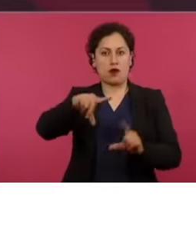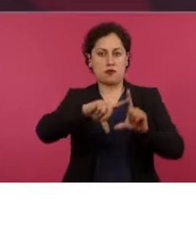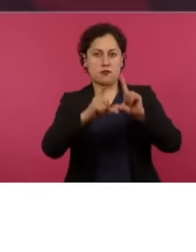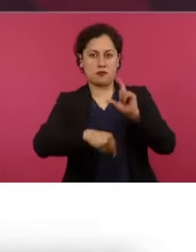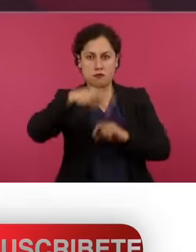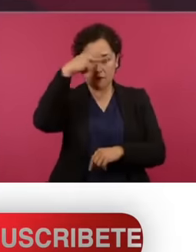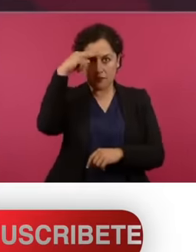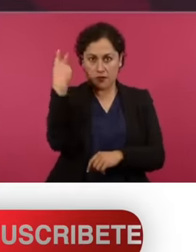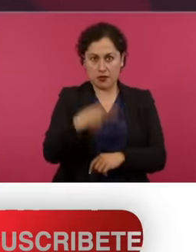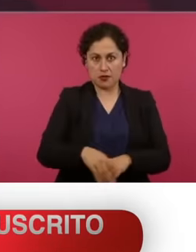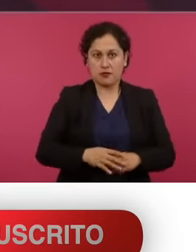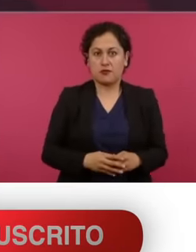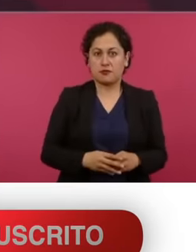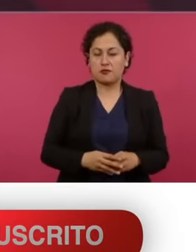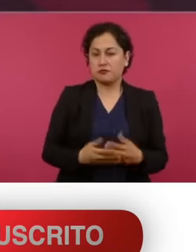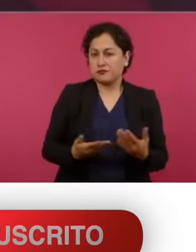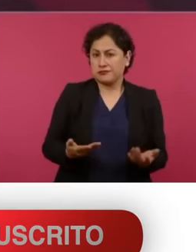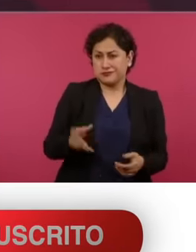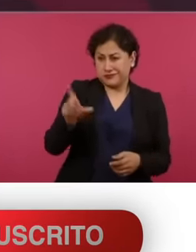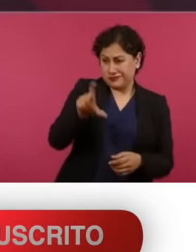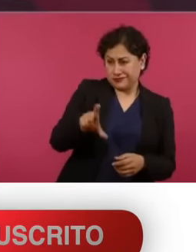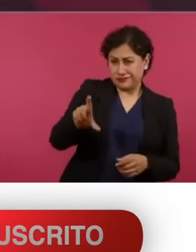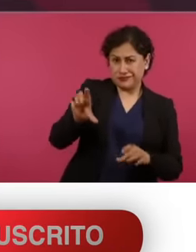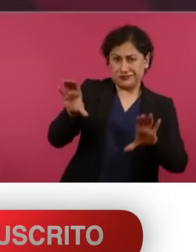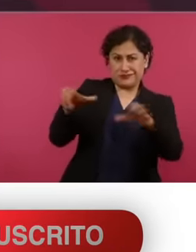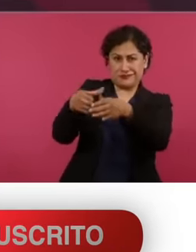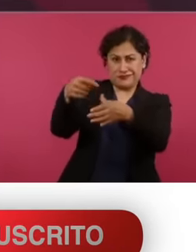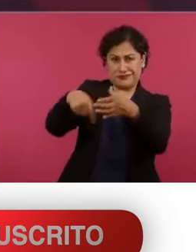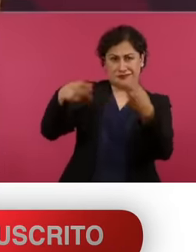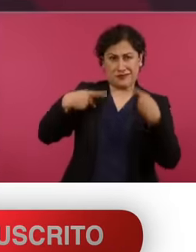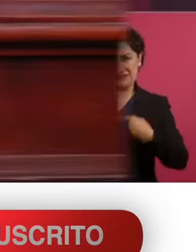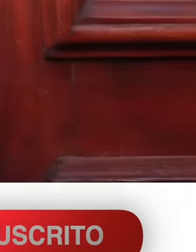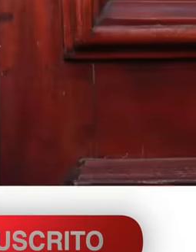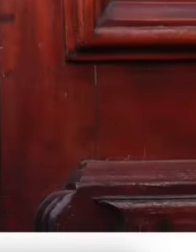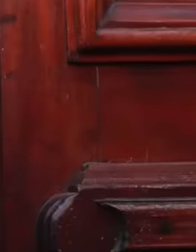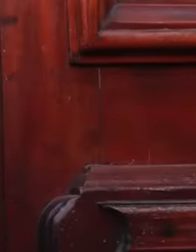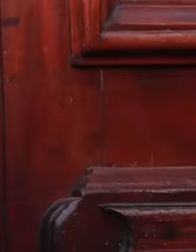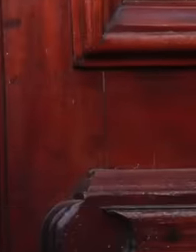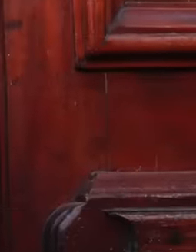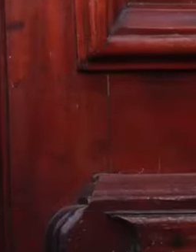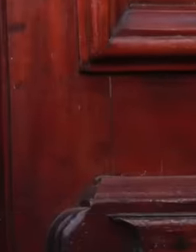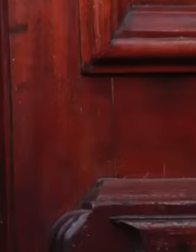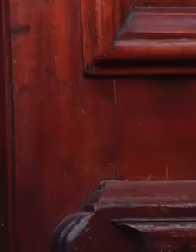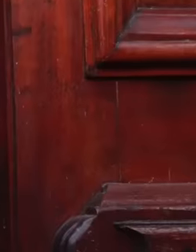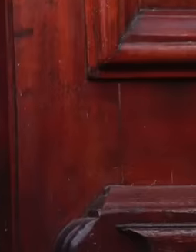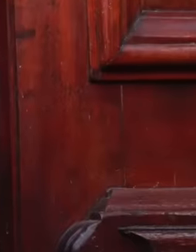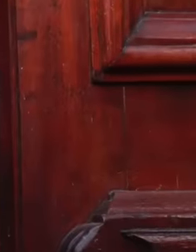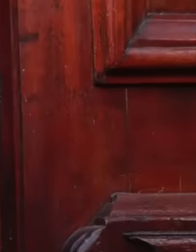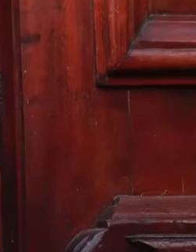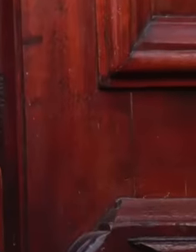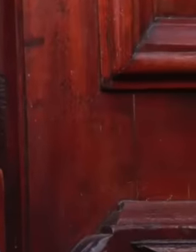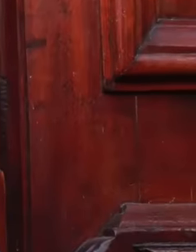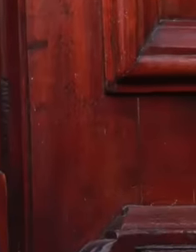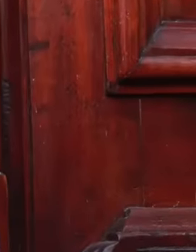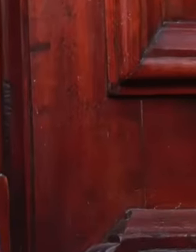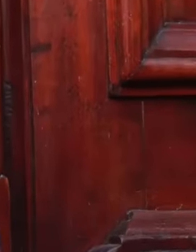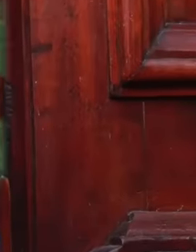López Obrador has shown that if Sochil Gálvez becomes president he will automatically return